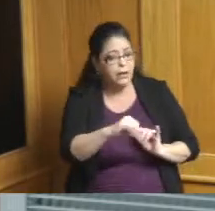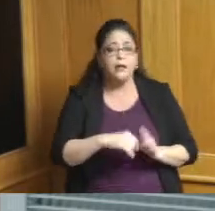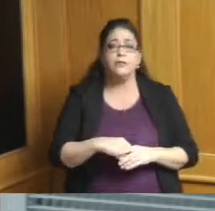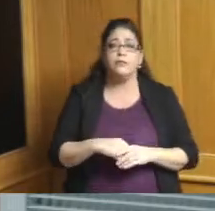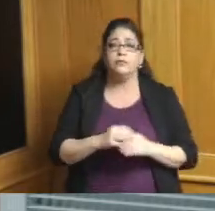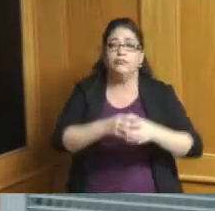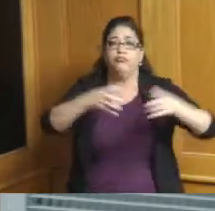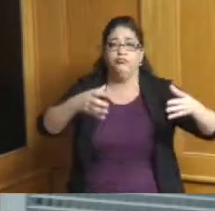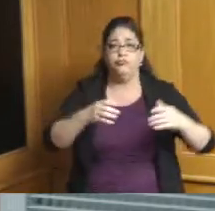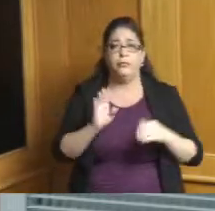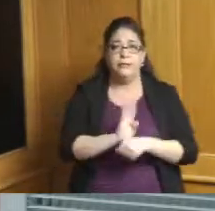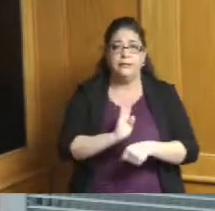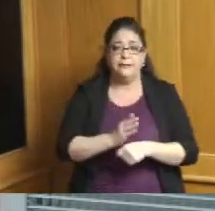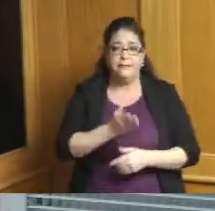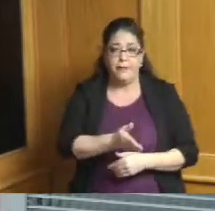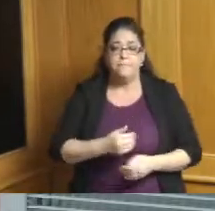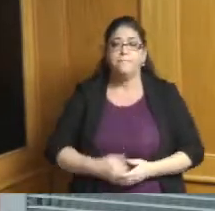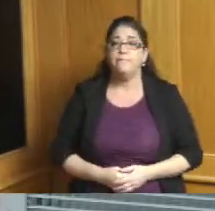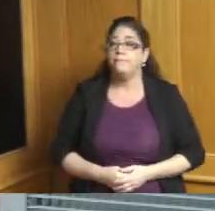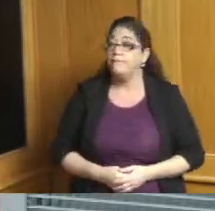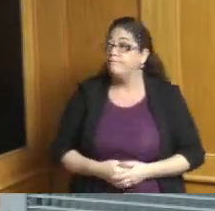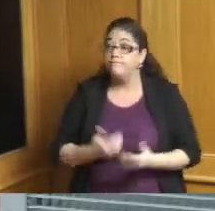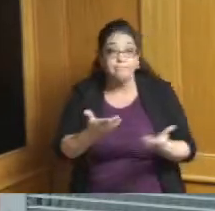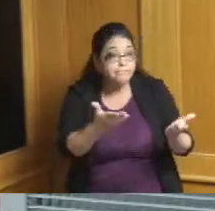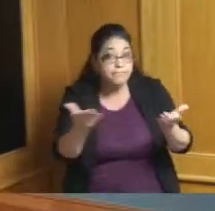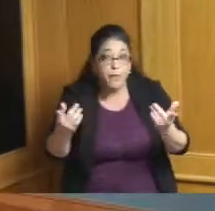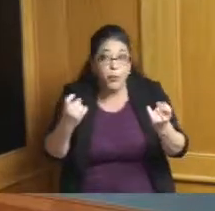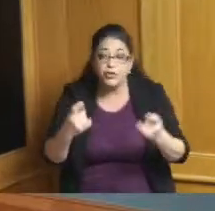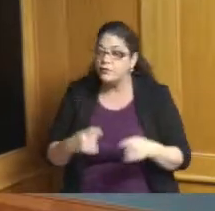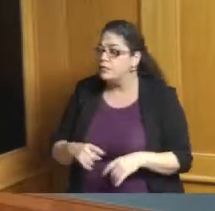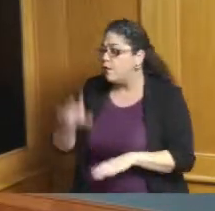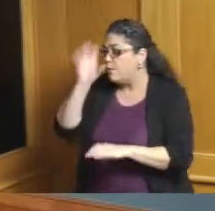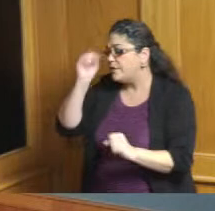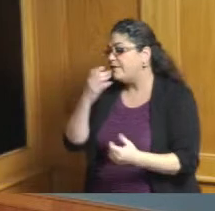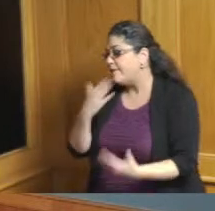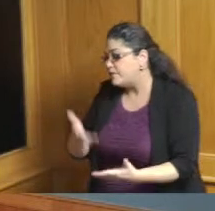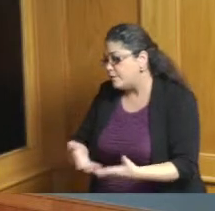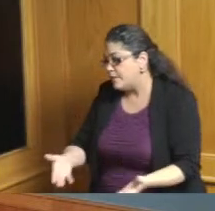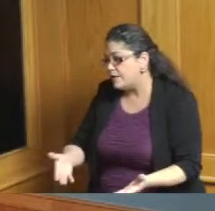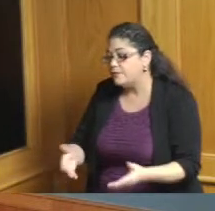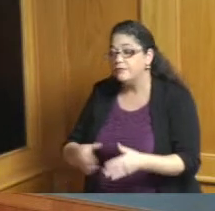entertain any questions thank you so much we'll open it up for questions just in general I'll just